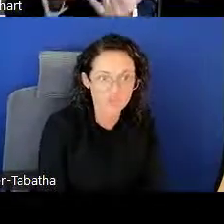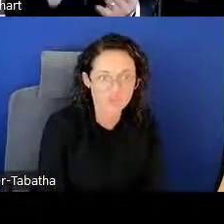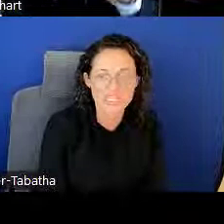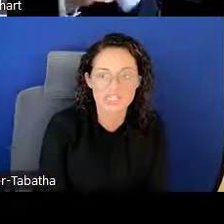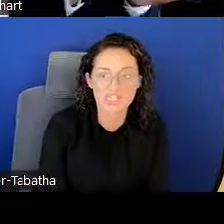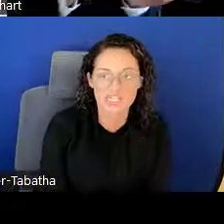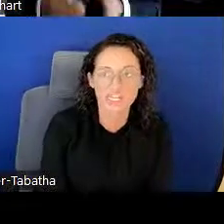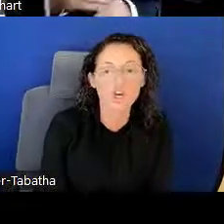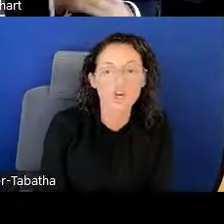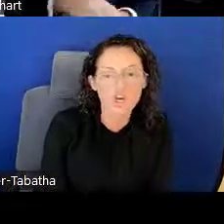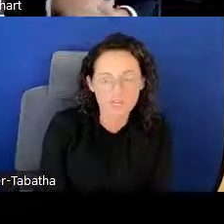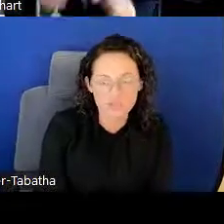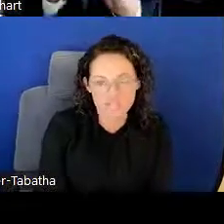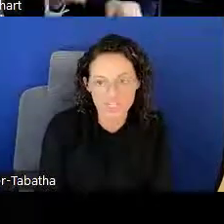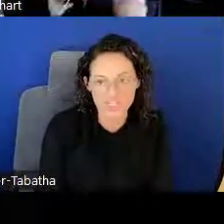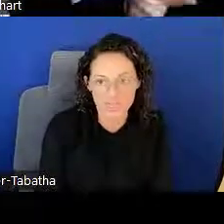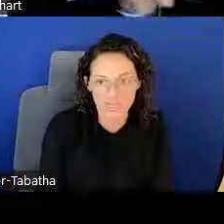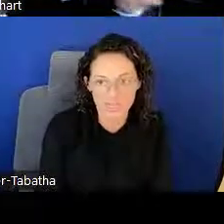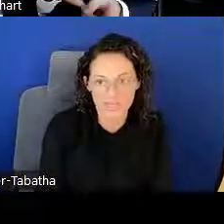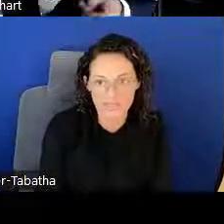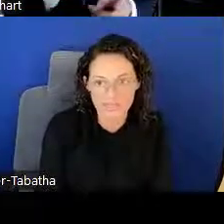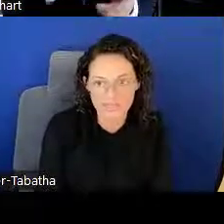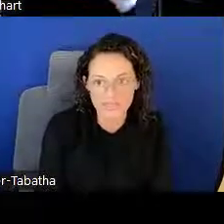you should be discussing current research plans.